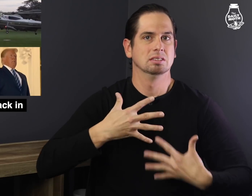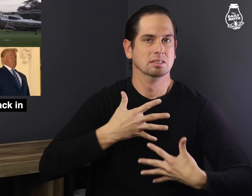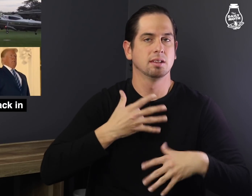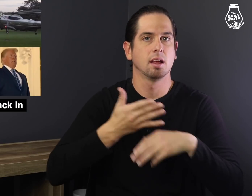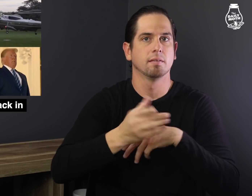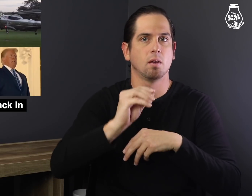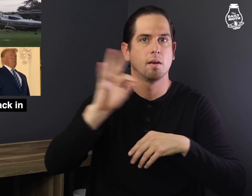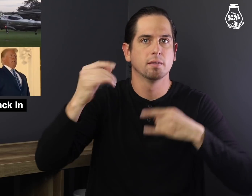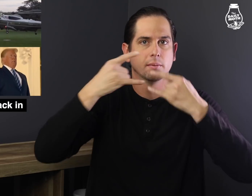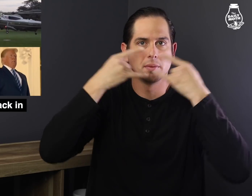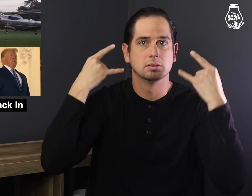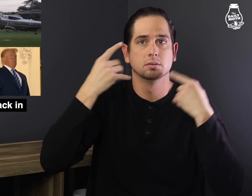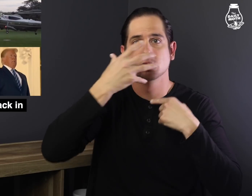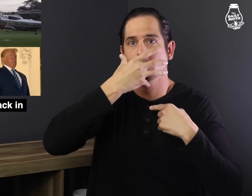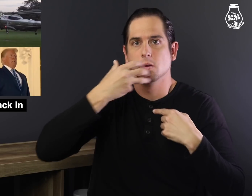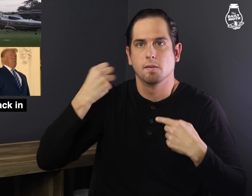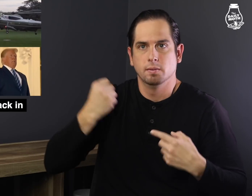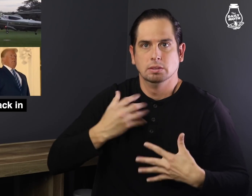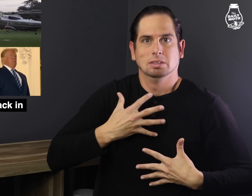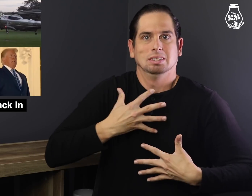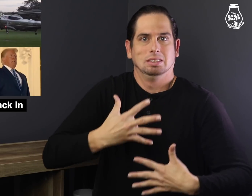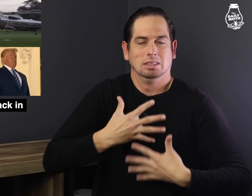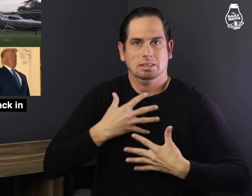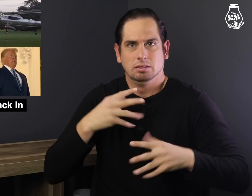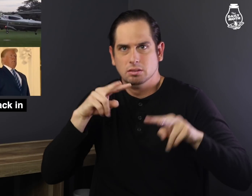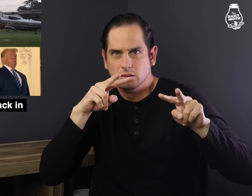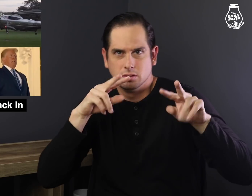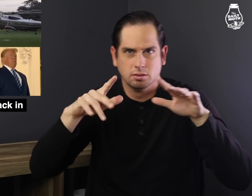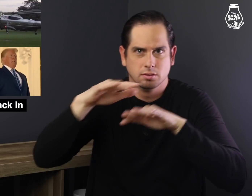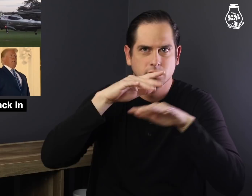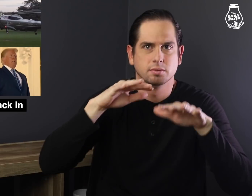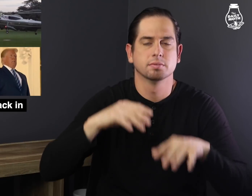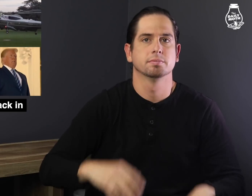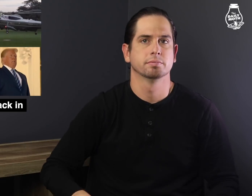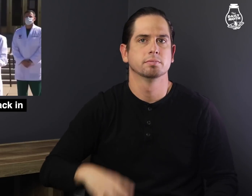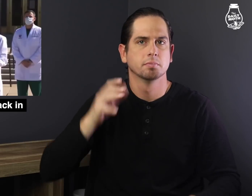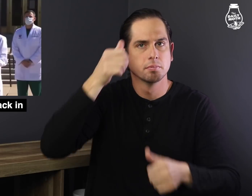for air after he took off his mask.